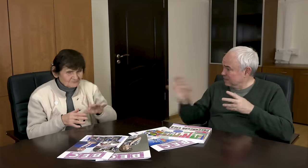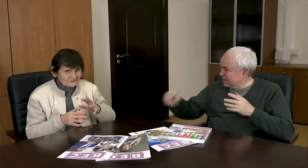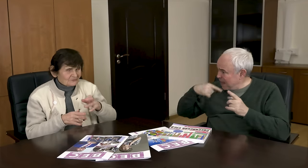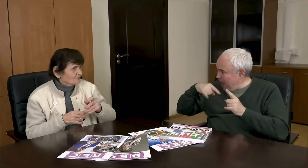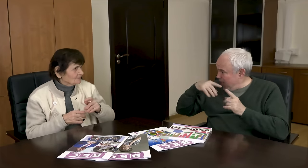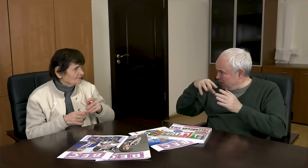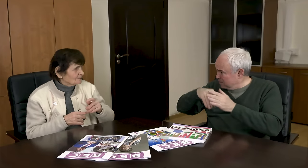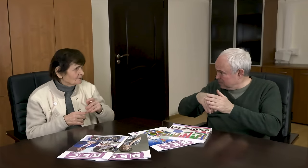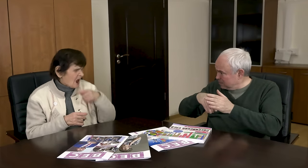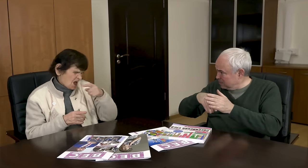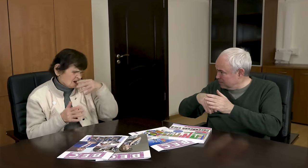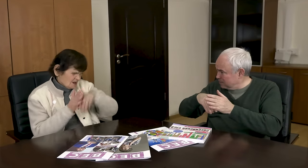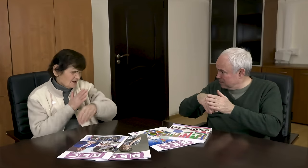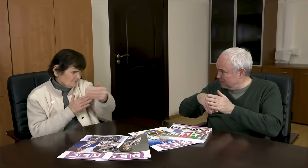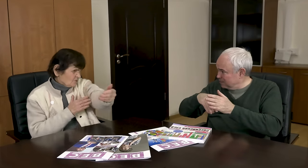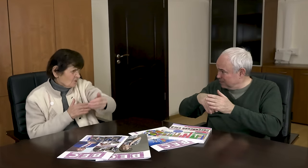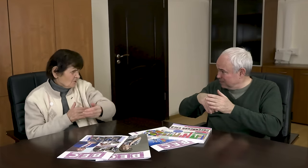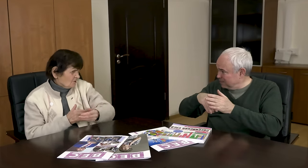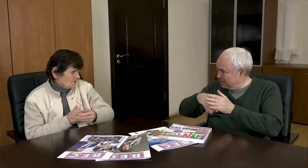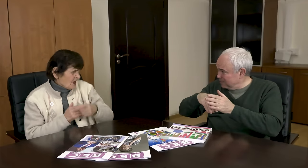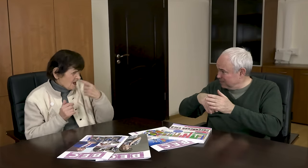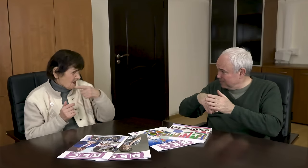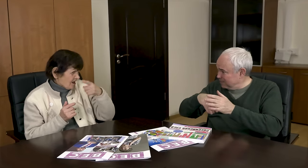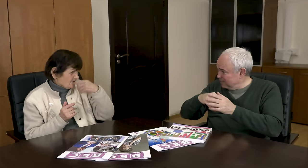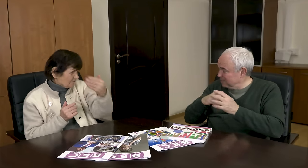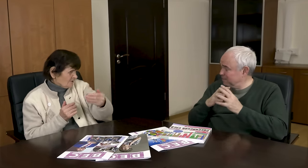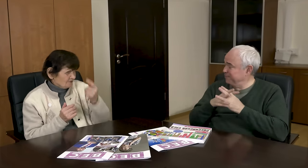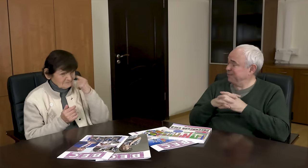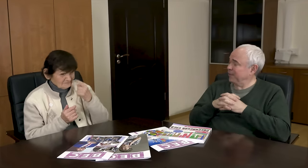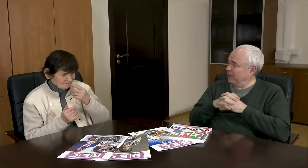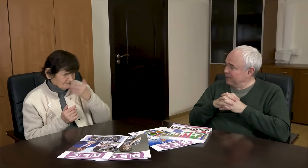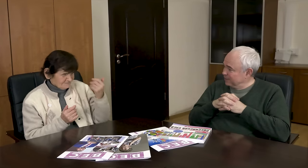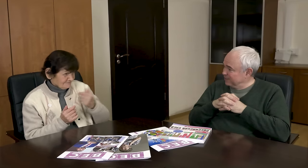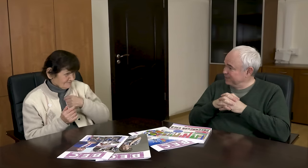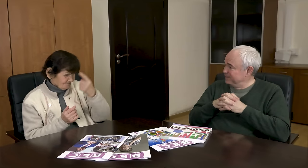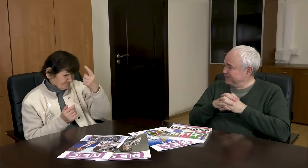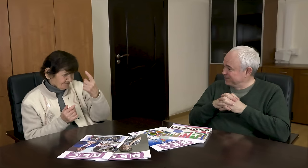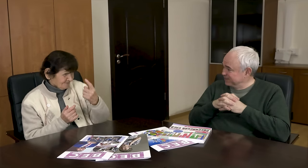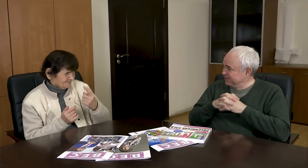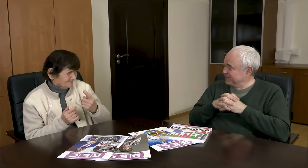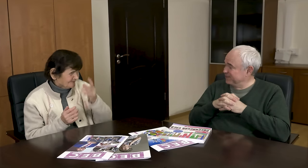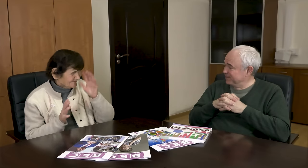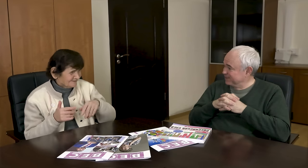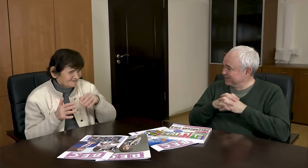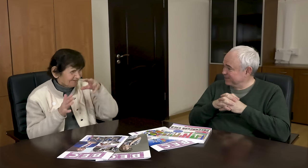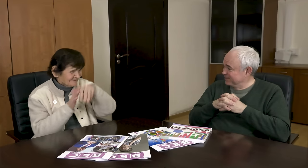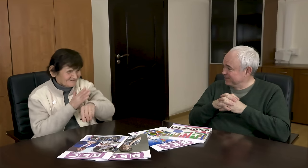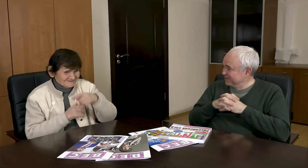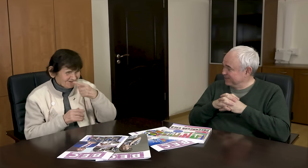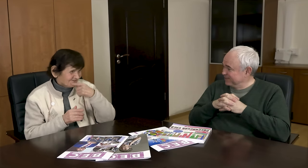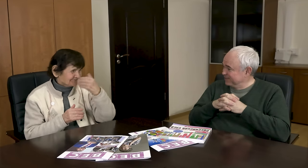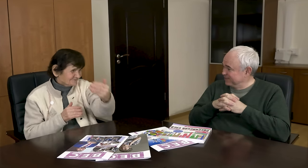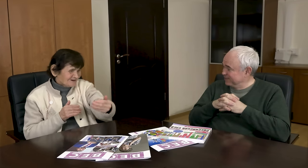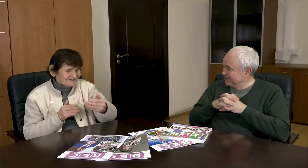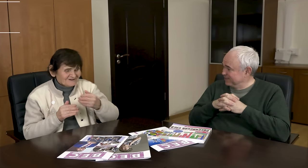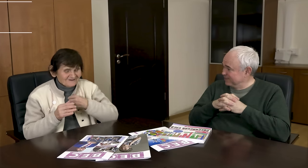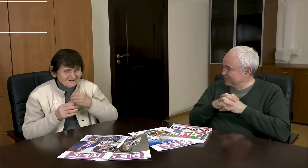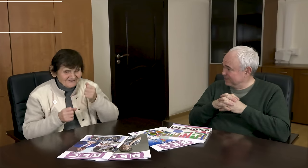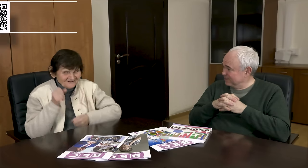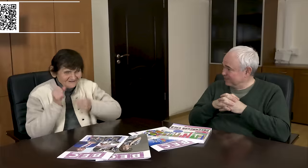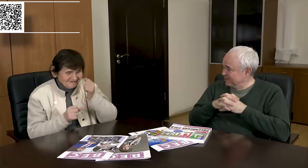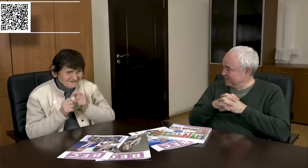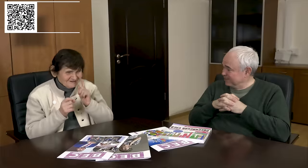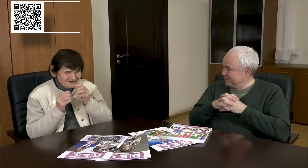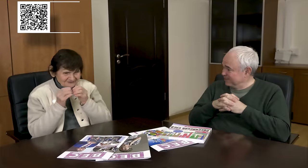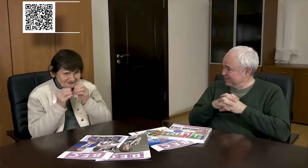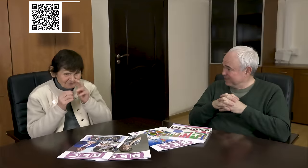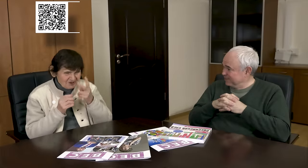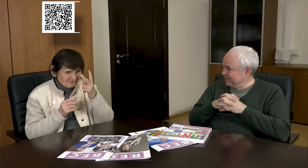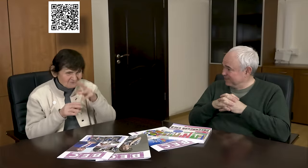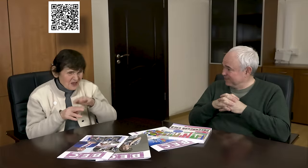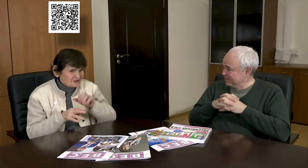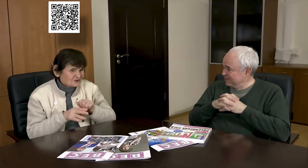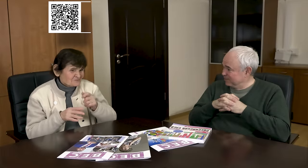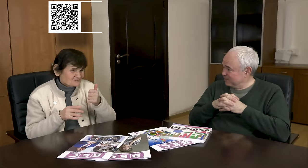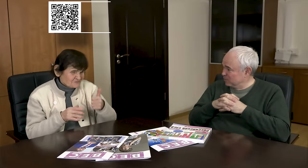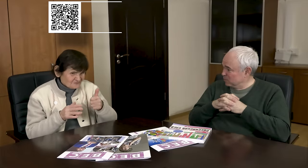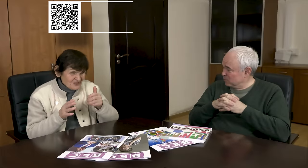Among those who hear? - Yes, of course, I'm the only deaf one. At 10 km.